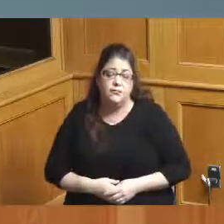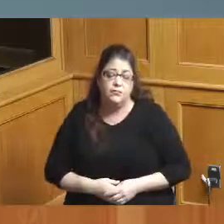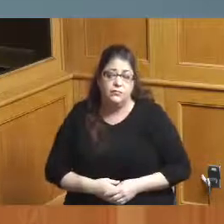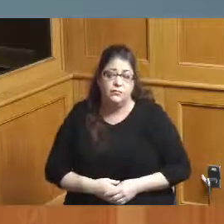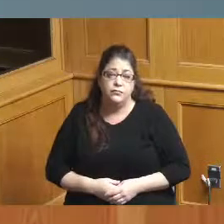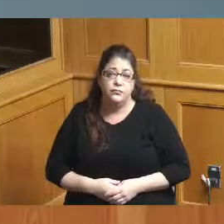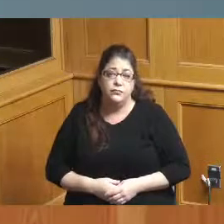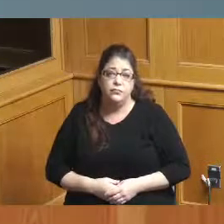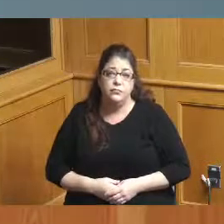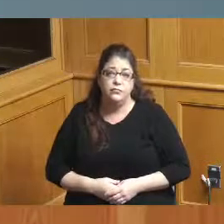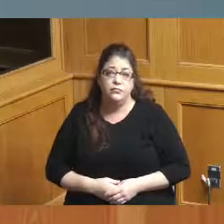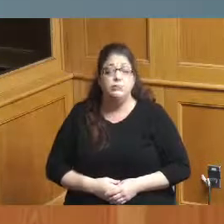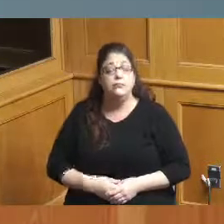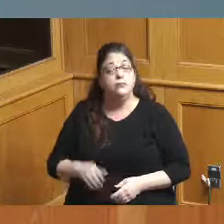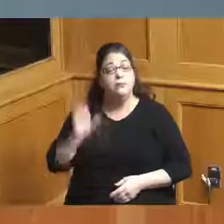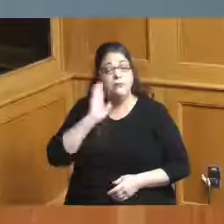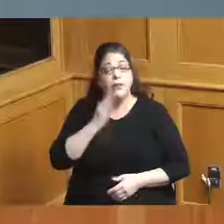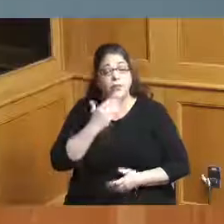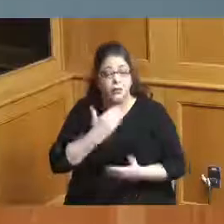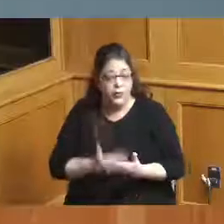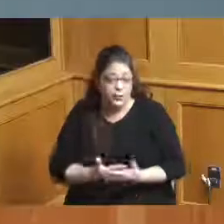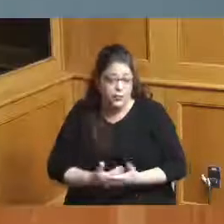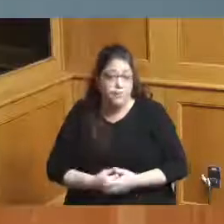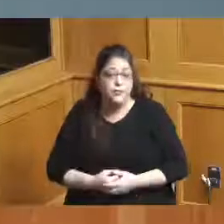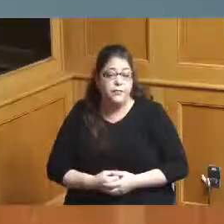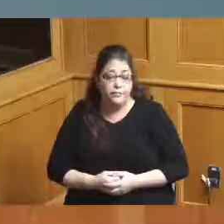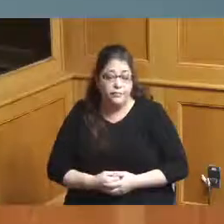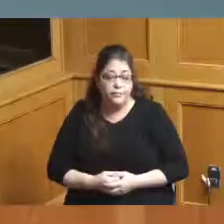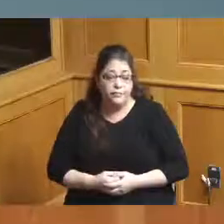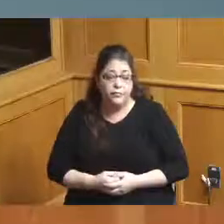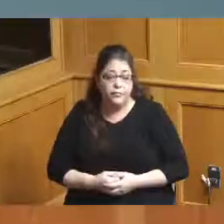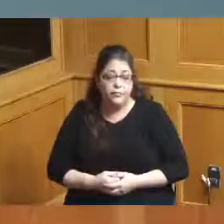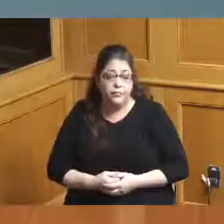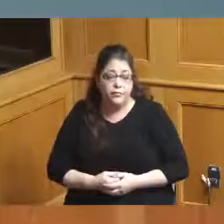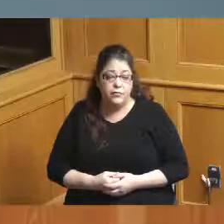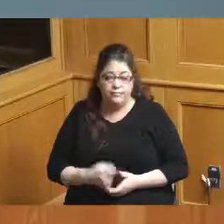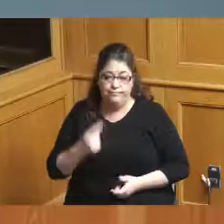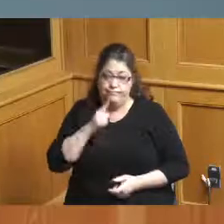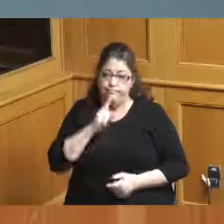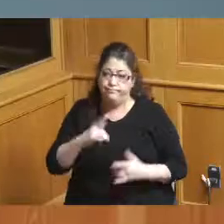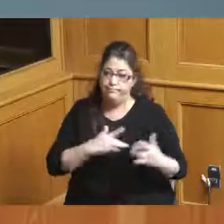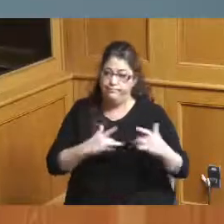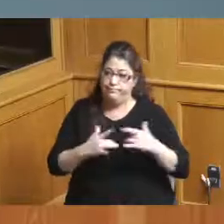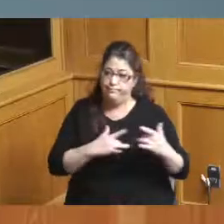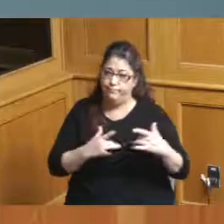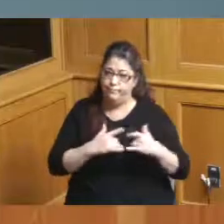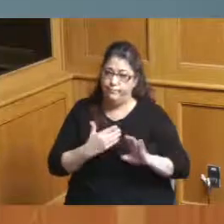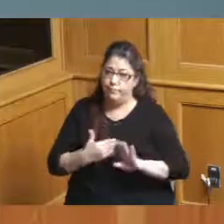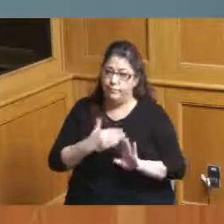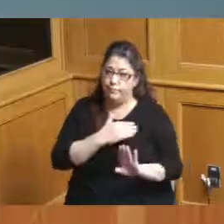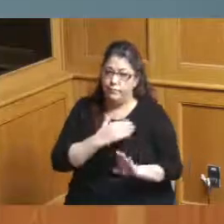it would be good if and I'm really I was really concerned about the fact that everyone has not had